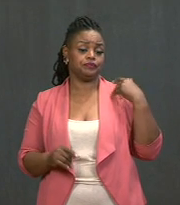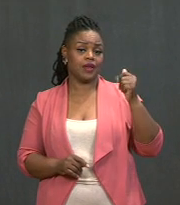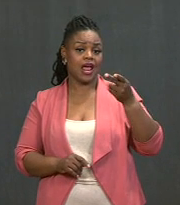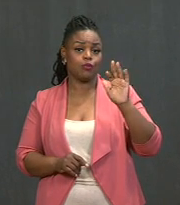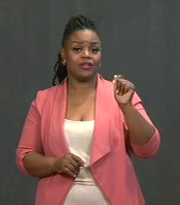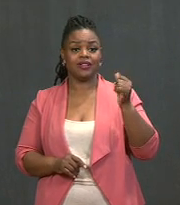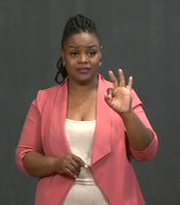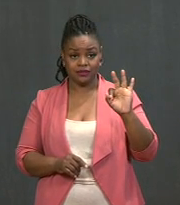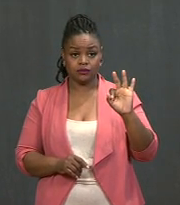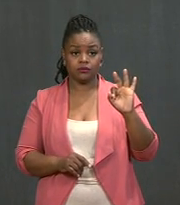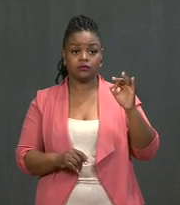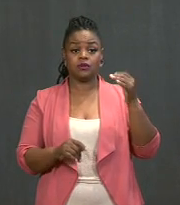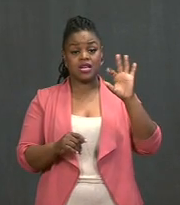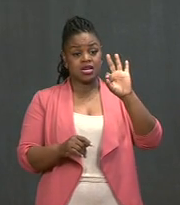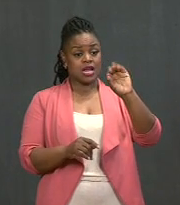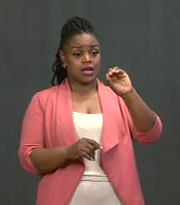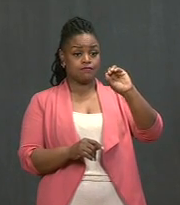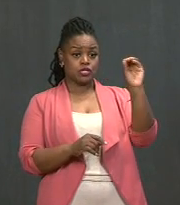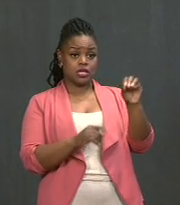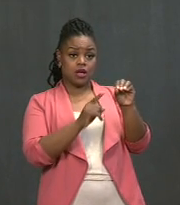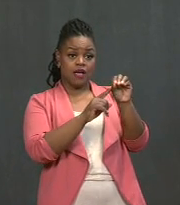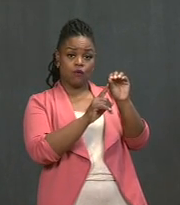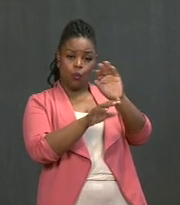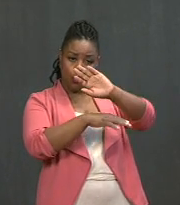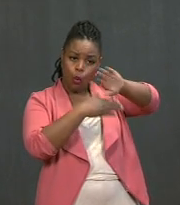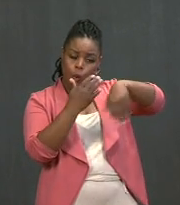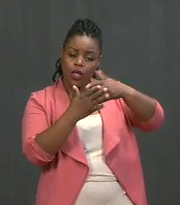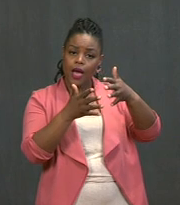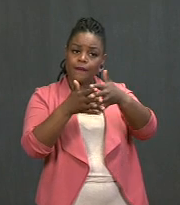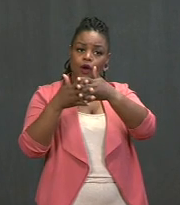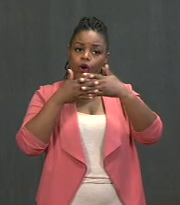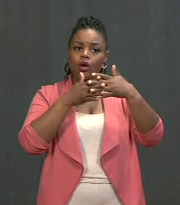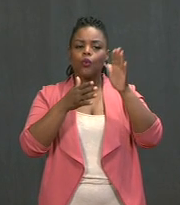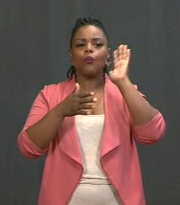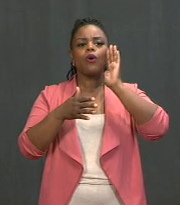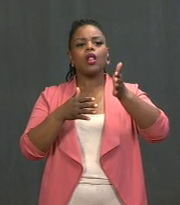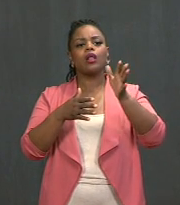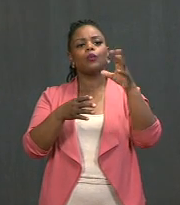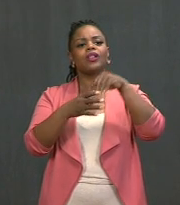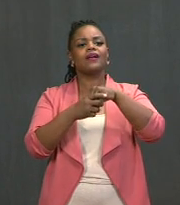90 percent of all Americans will be within five miles of a vaccination site.